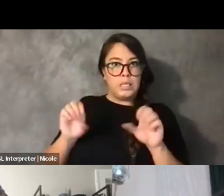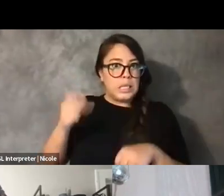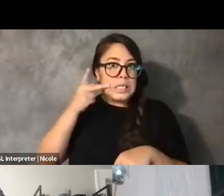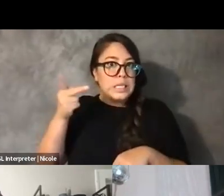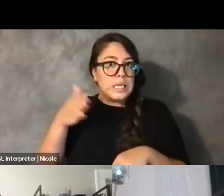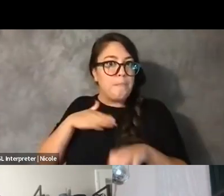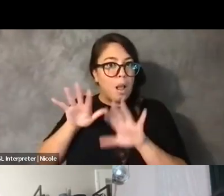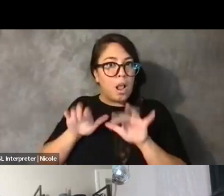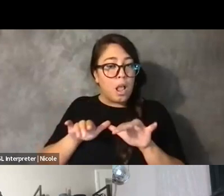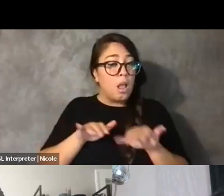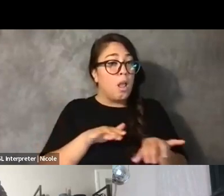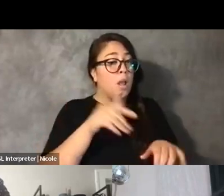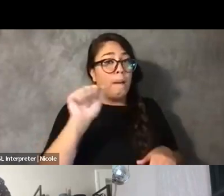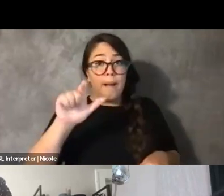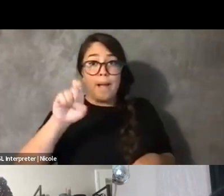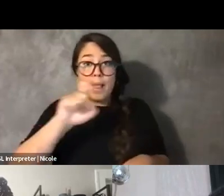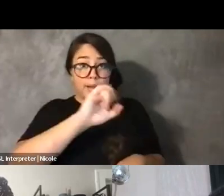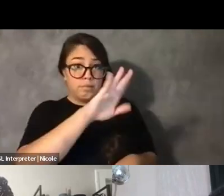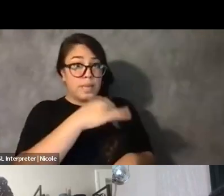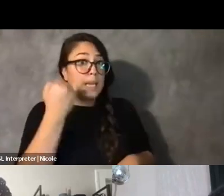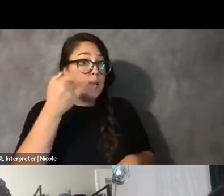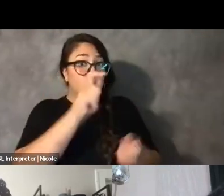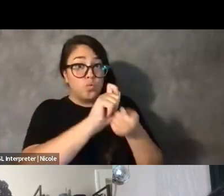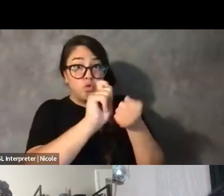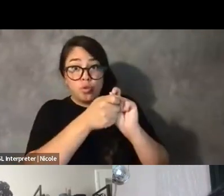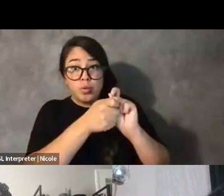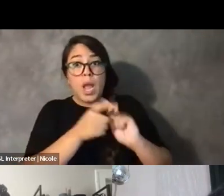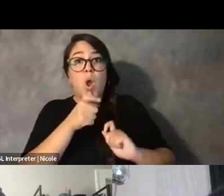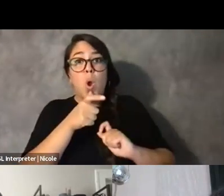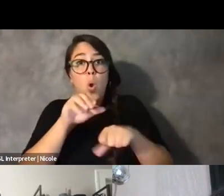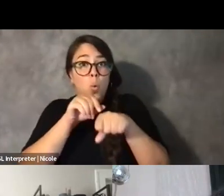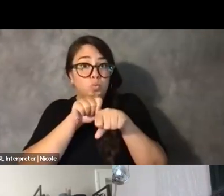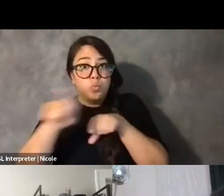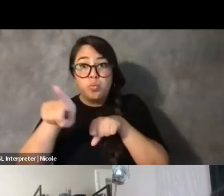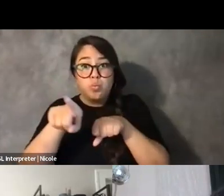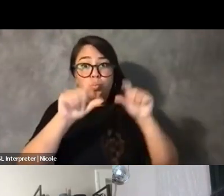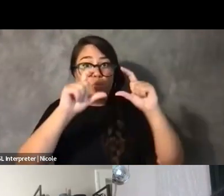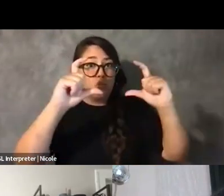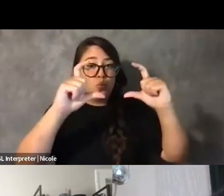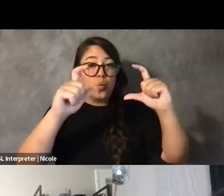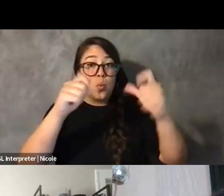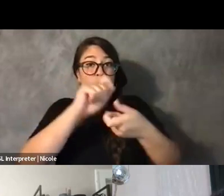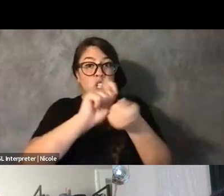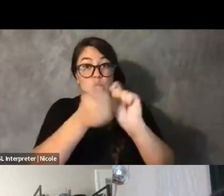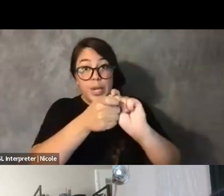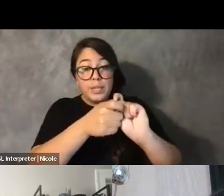If you switch the -- who it goes to, if you click that and then you select everyone, it'll go through.